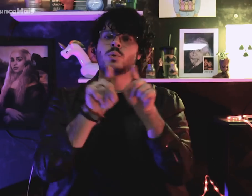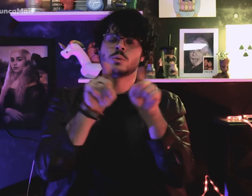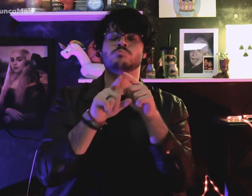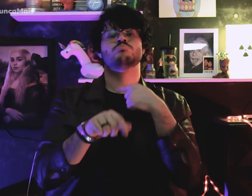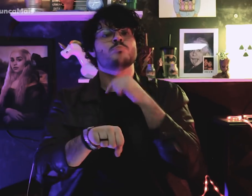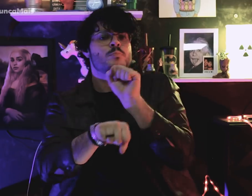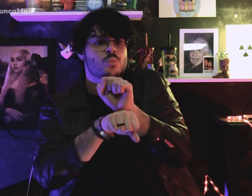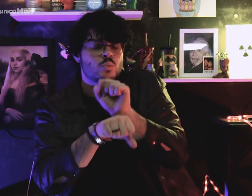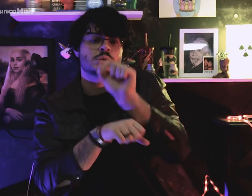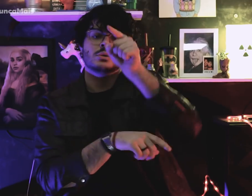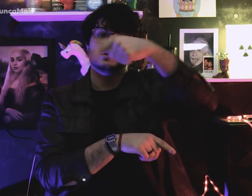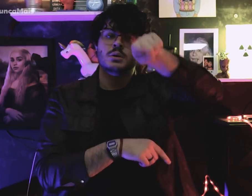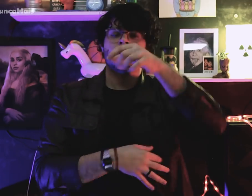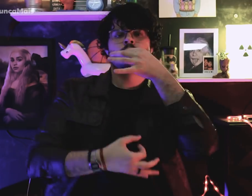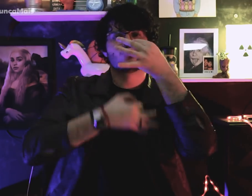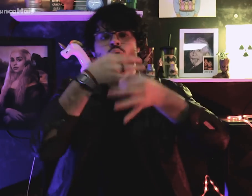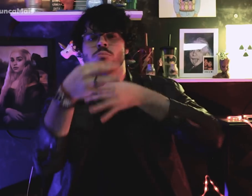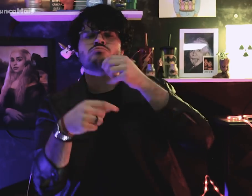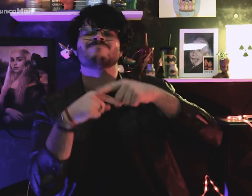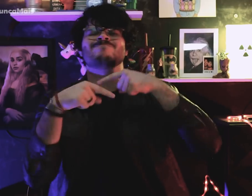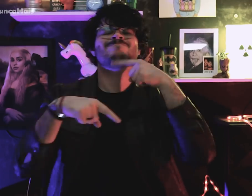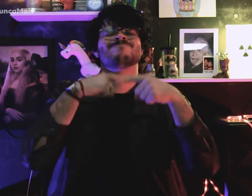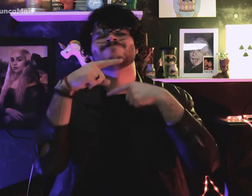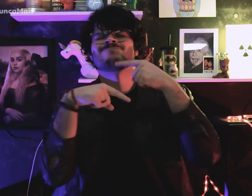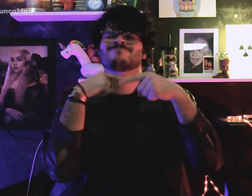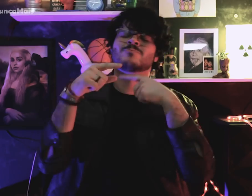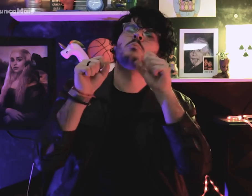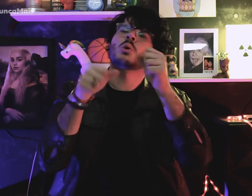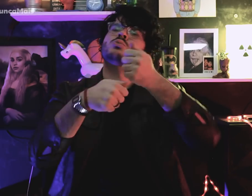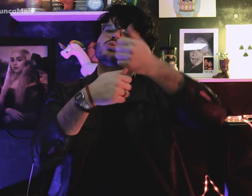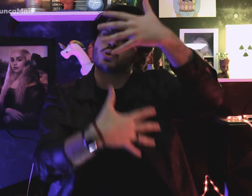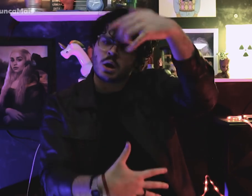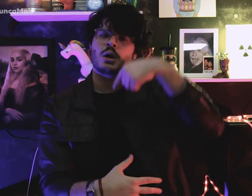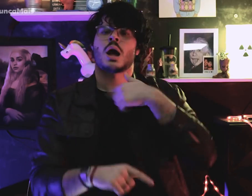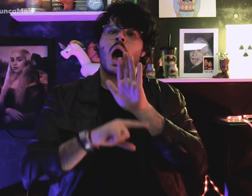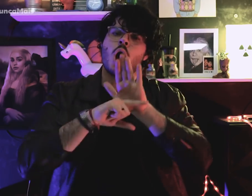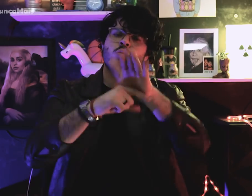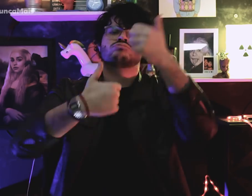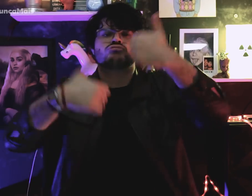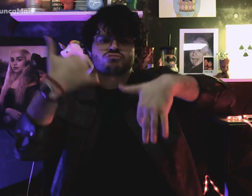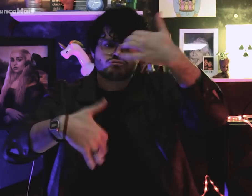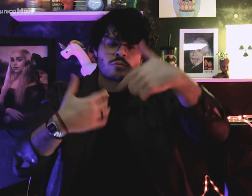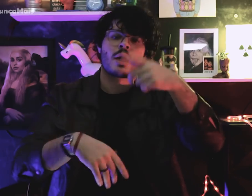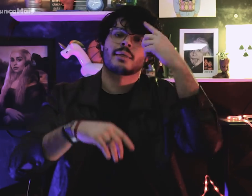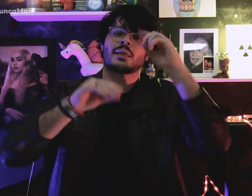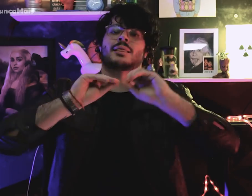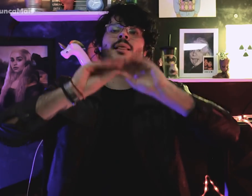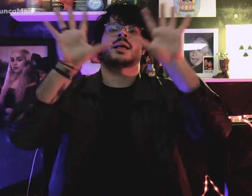Eu posso ajudar a esclarecer suas dúvidas nos comentários também!